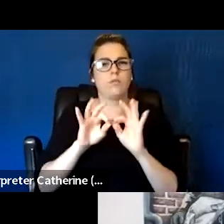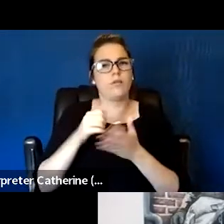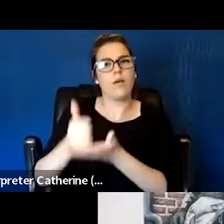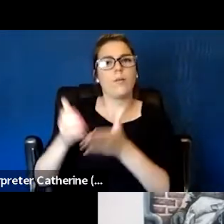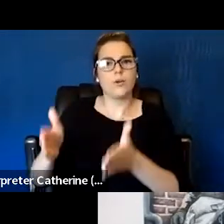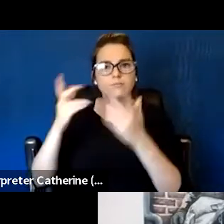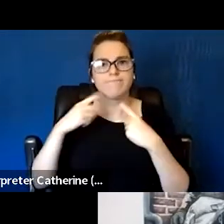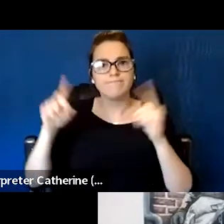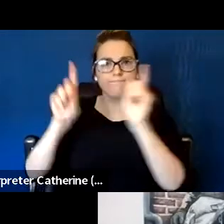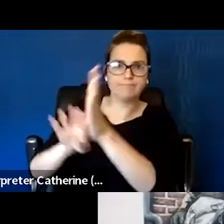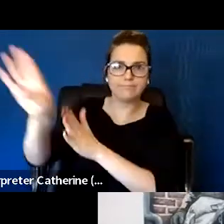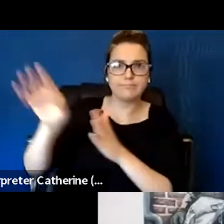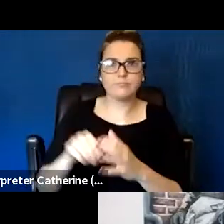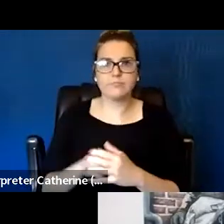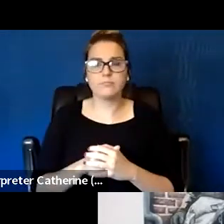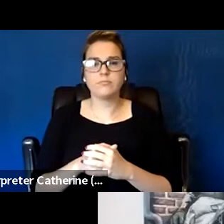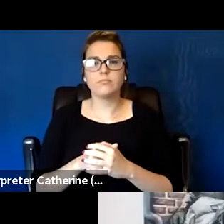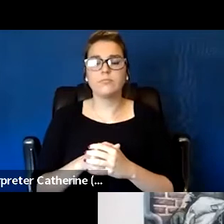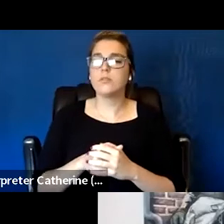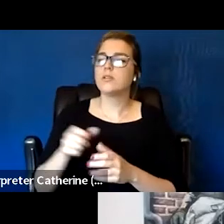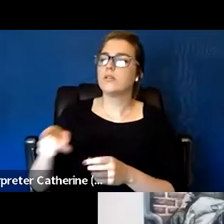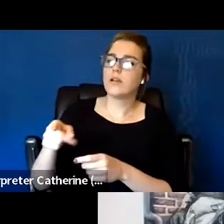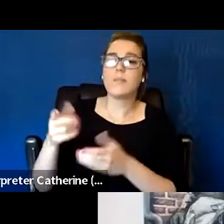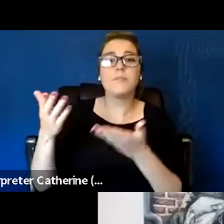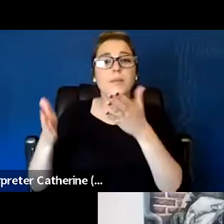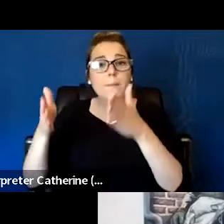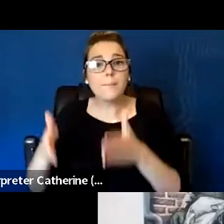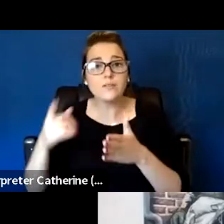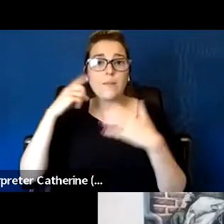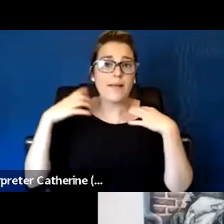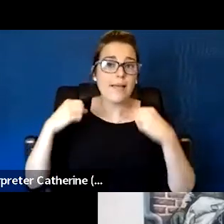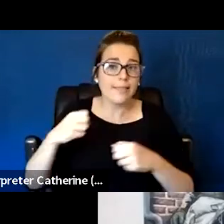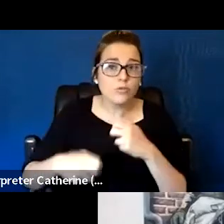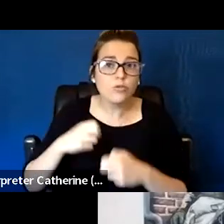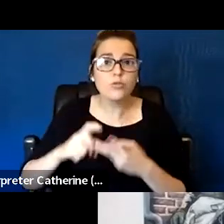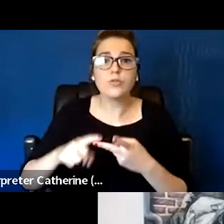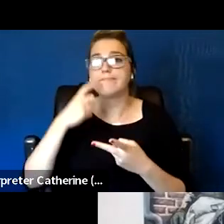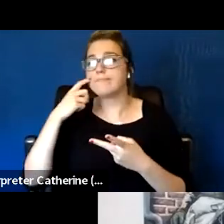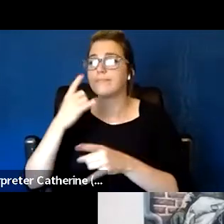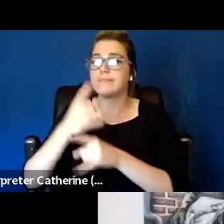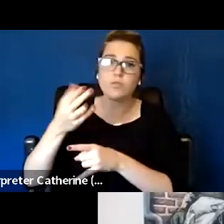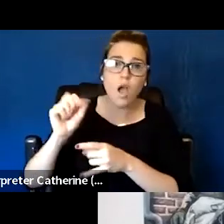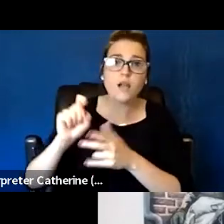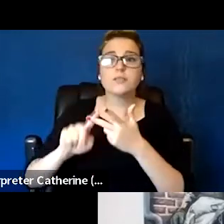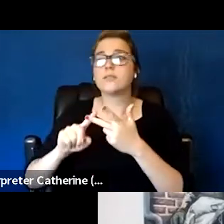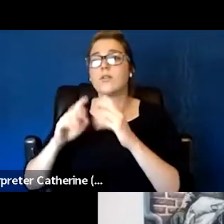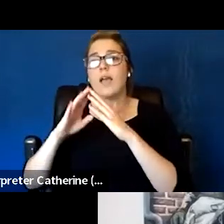and in substance use or just healthcare is that we use at Fountain House, a collaborative care model.